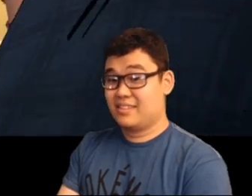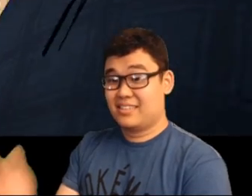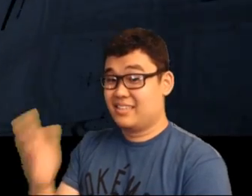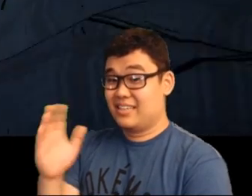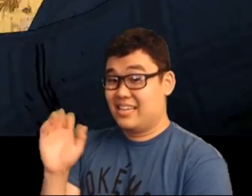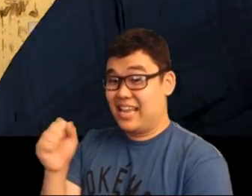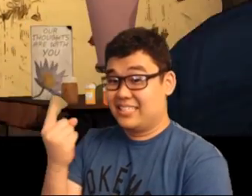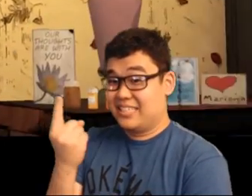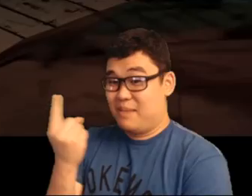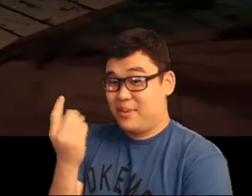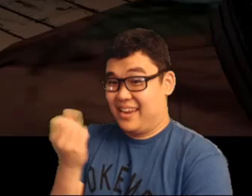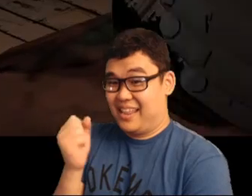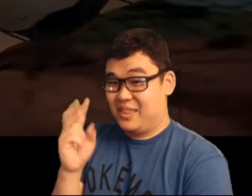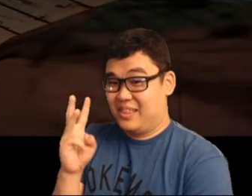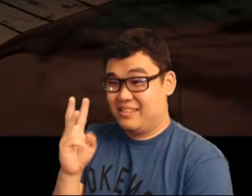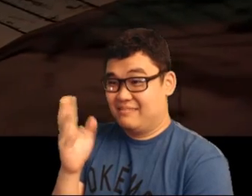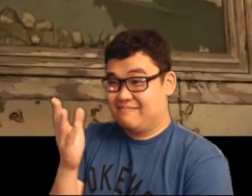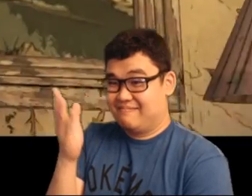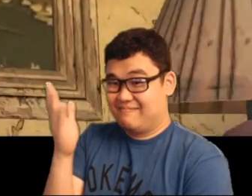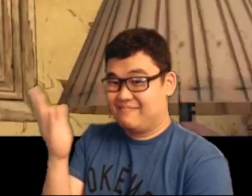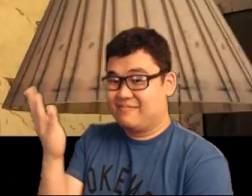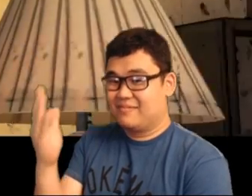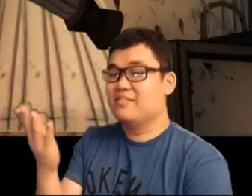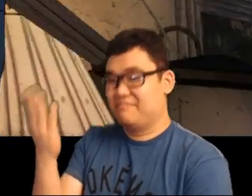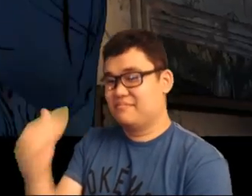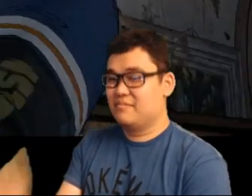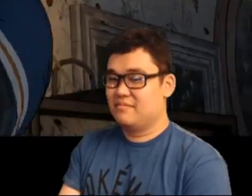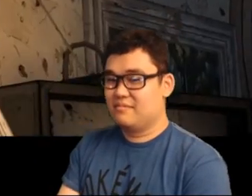Can someone get a weapon... oh he got it.